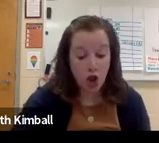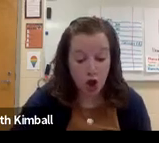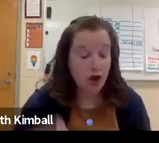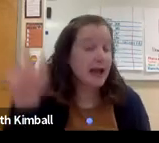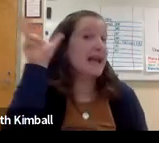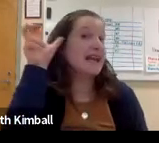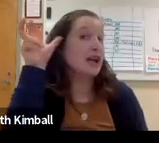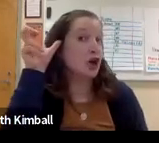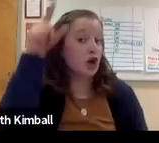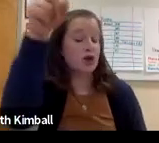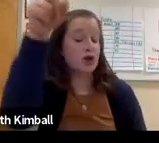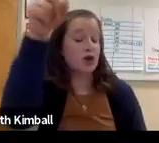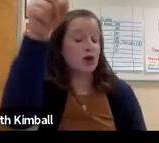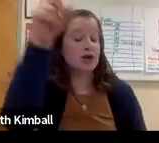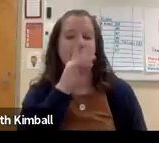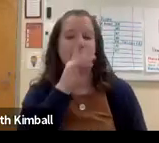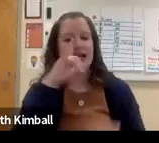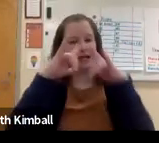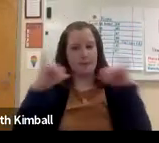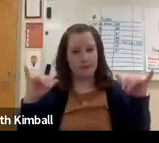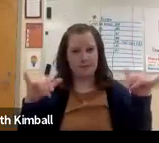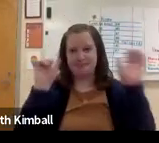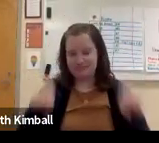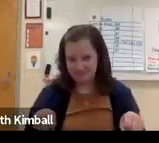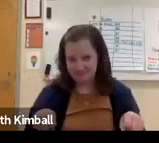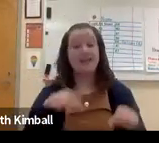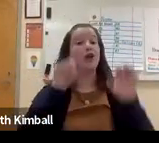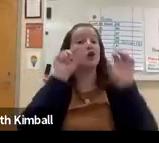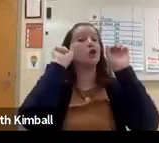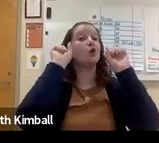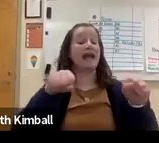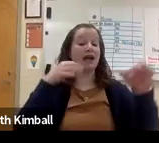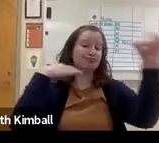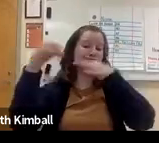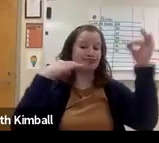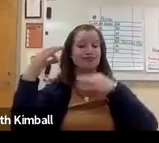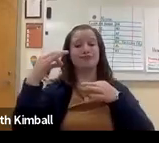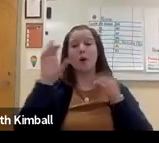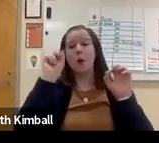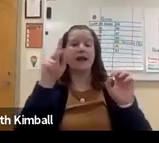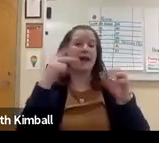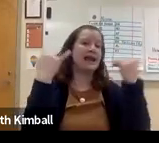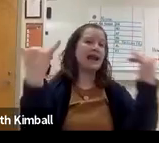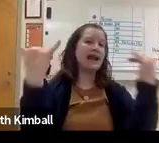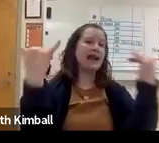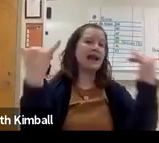Kids that can hear have the opportunity to look down, continue to listen while looking at their paper